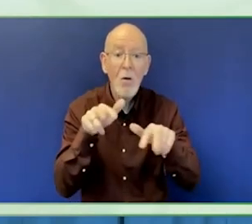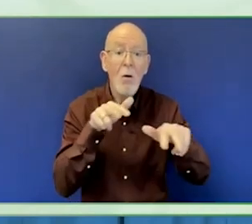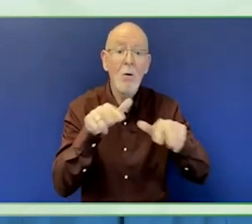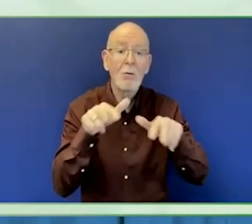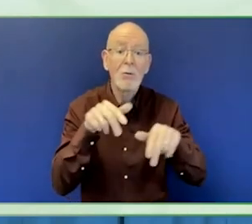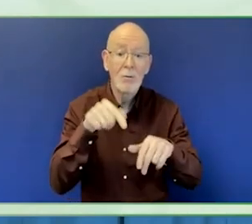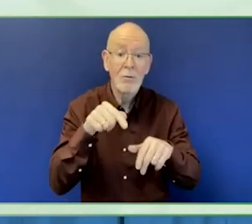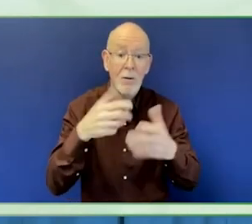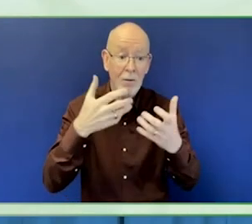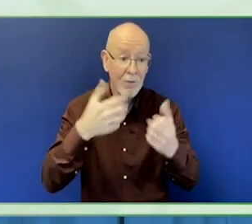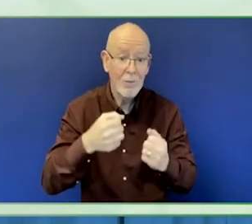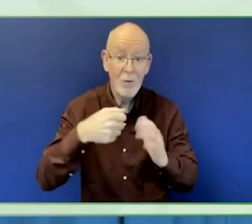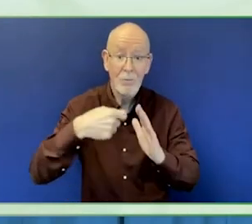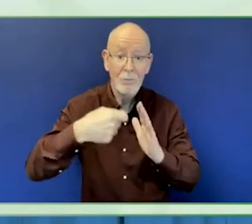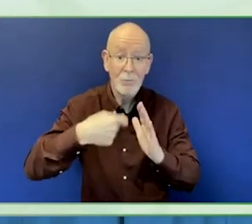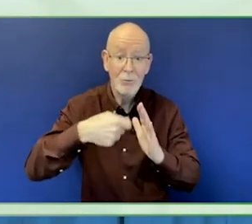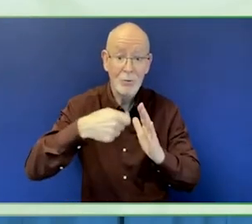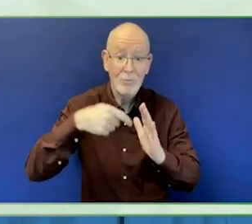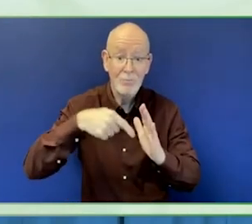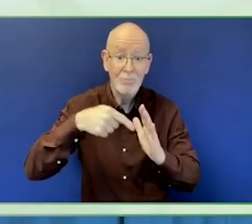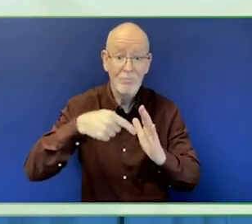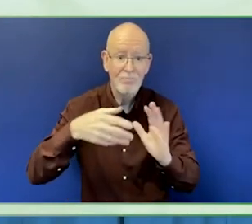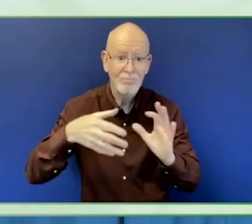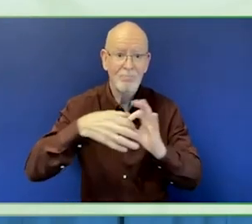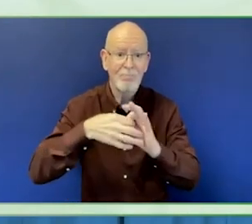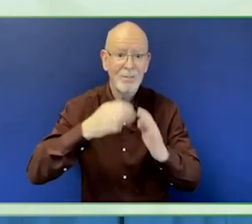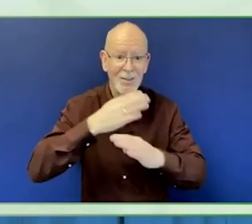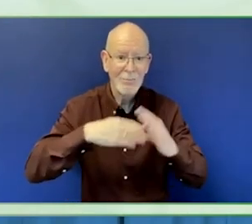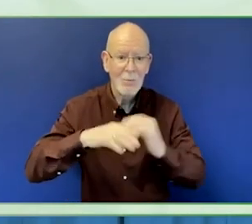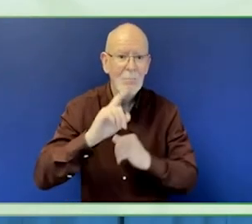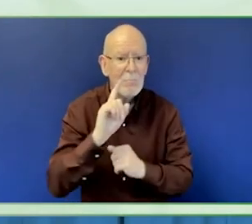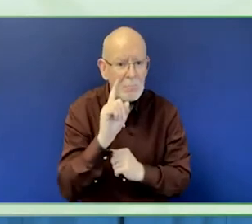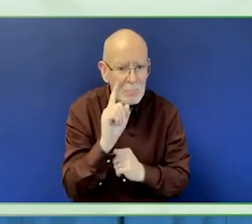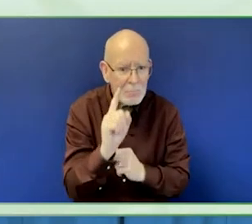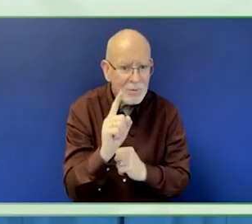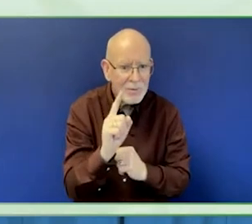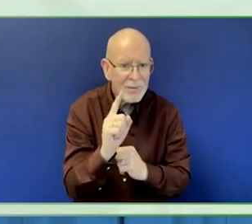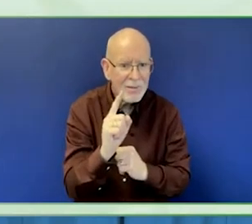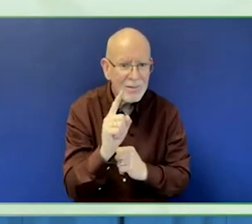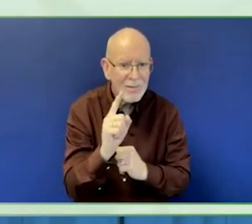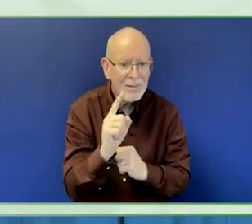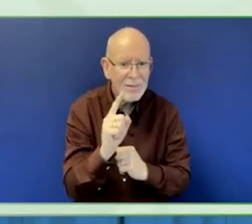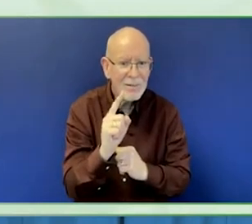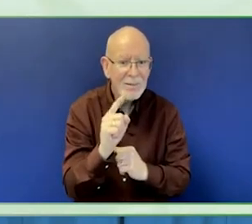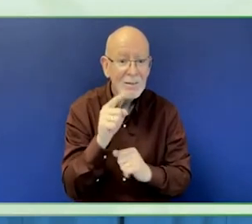the organisation or the partner organisation, this project has